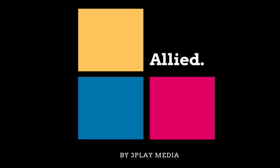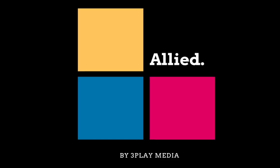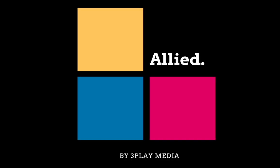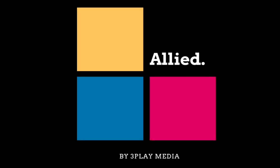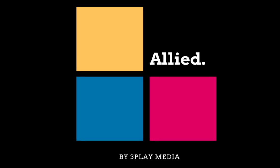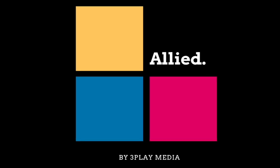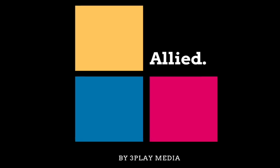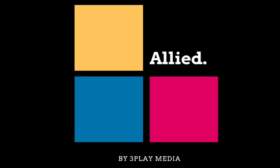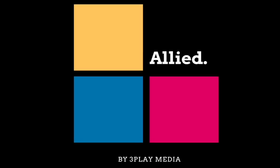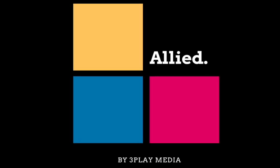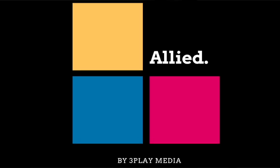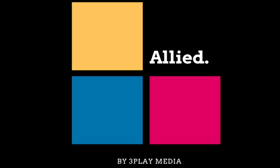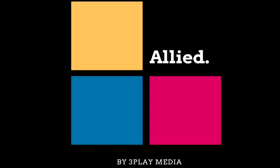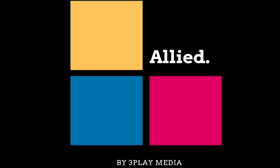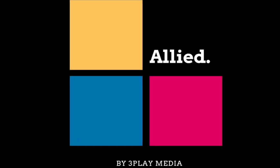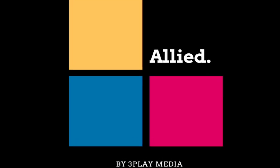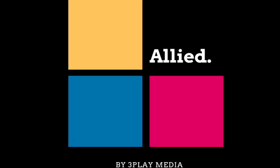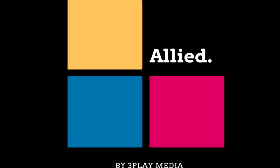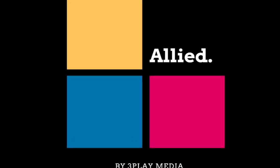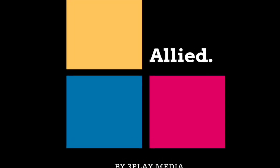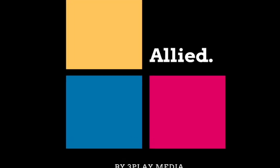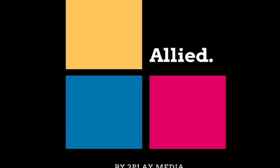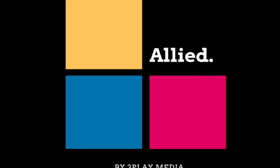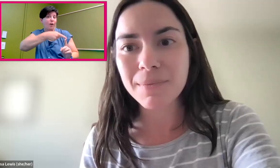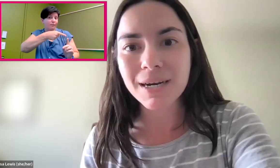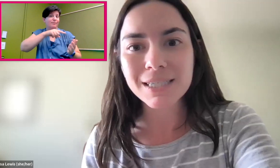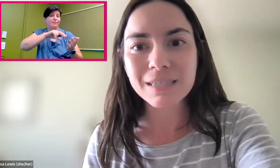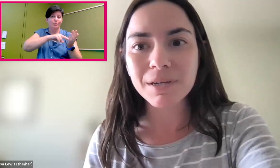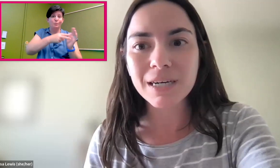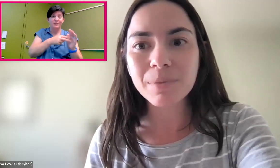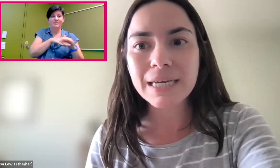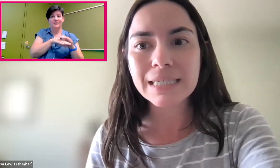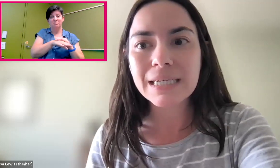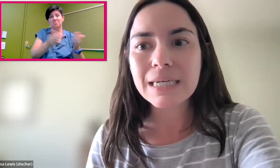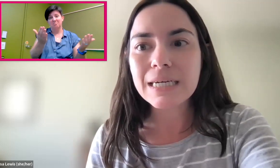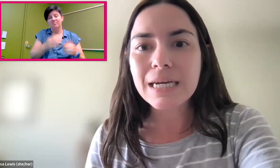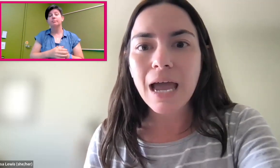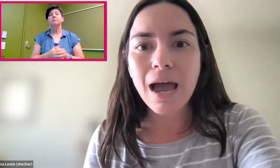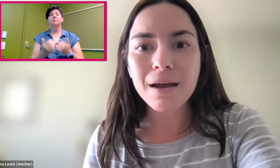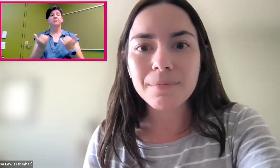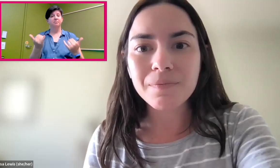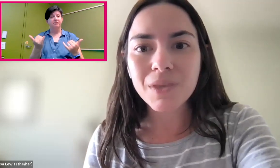and have experienced every day, and maybe didn't know that they started from an accessibility place.